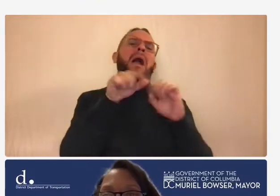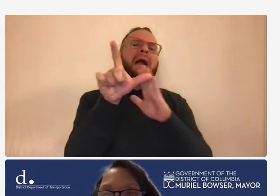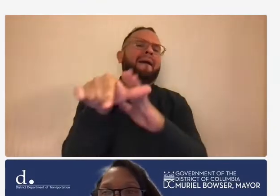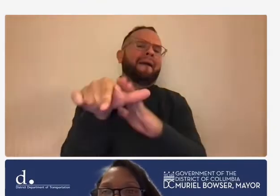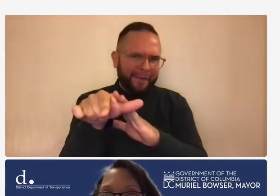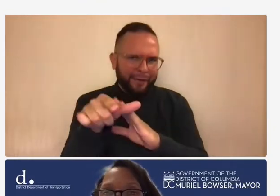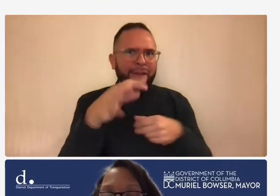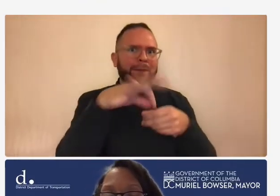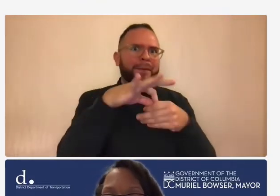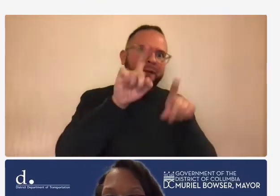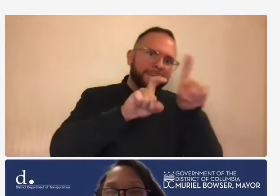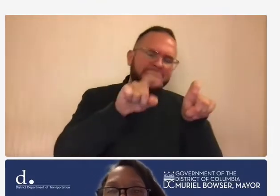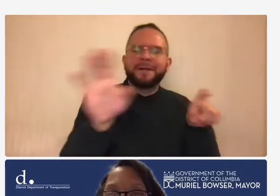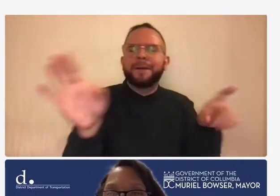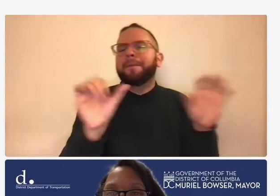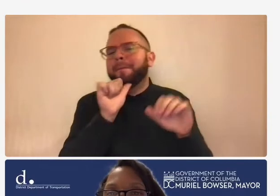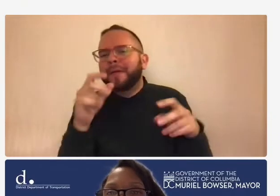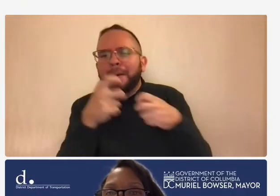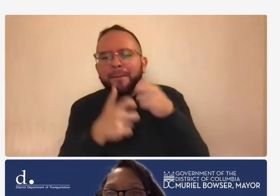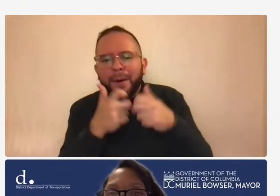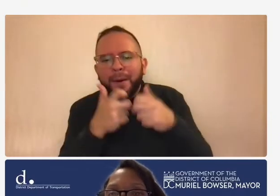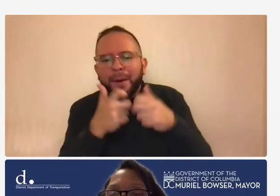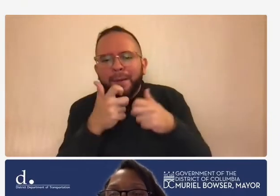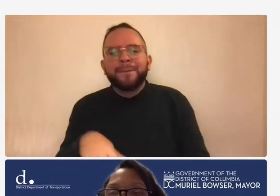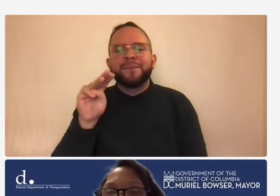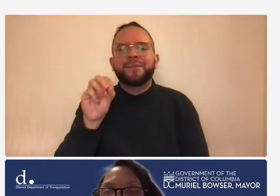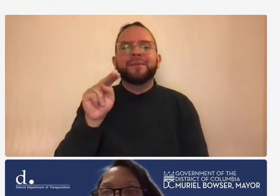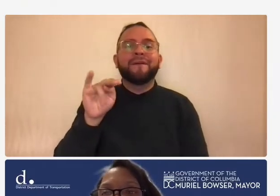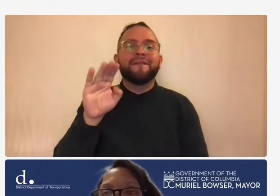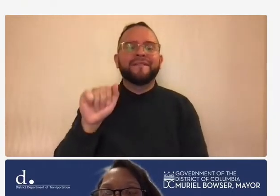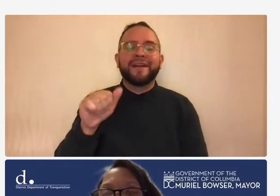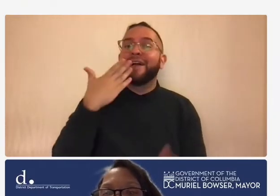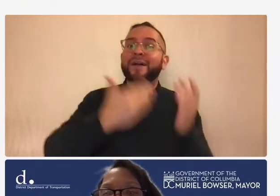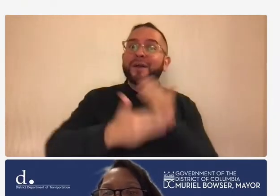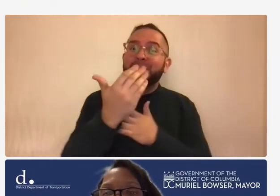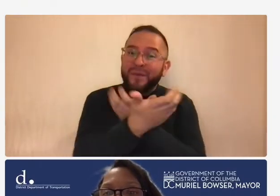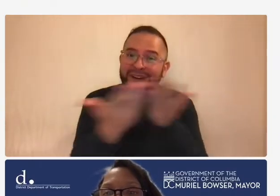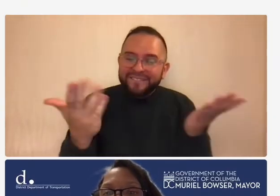not a problem well good morning everyone and um i'm monica miles as you know and today